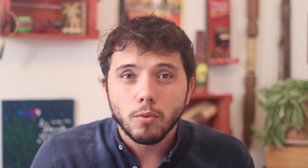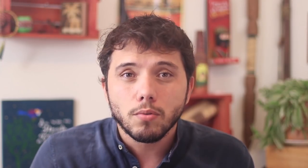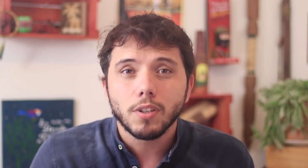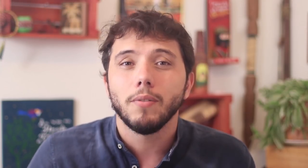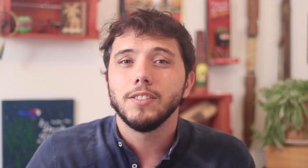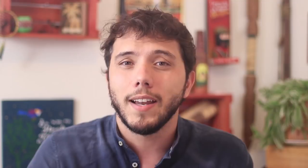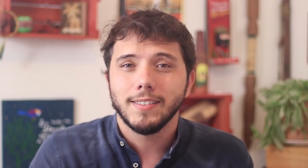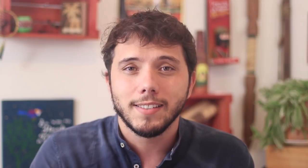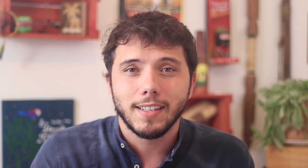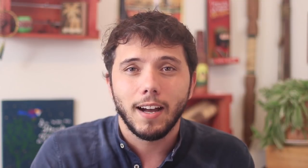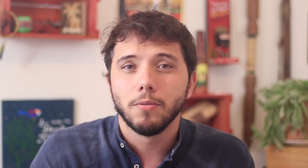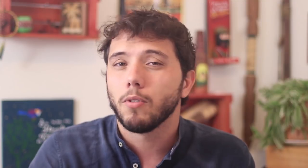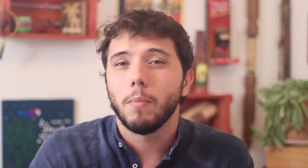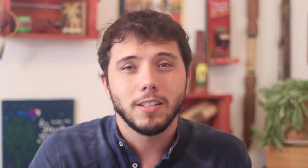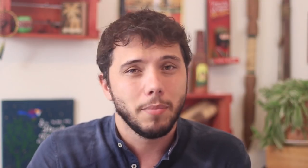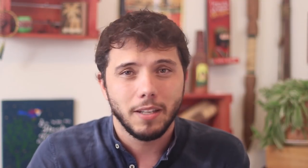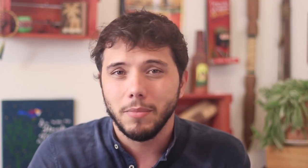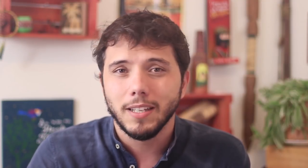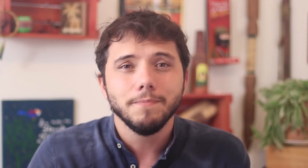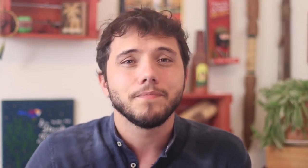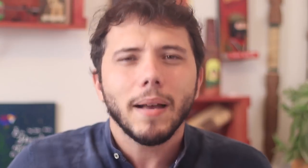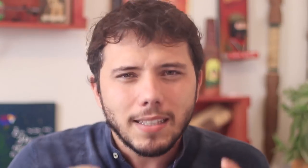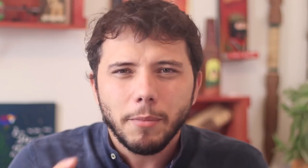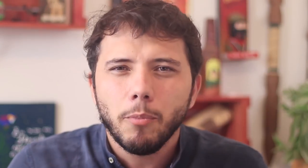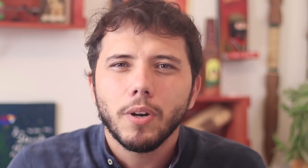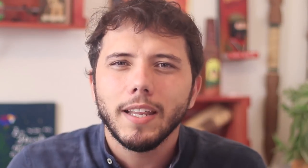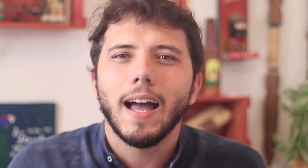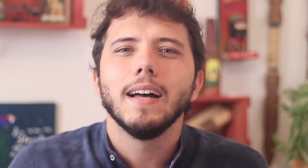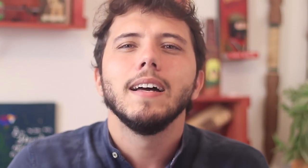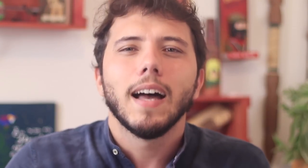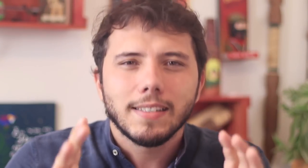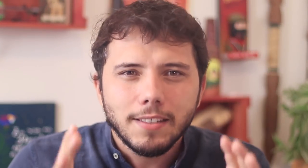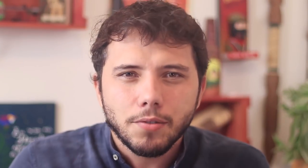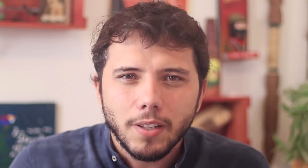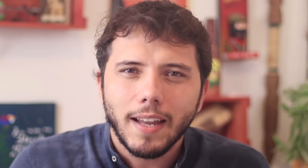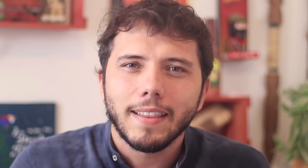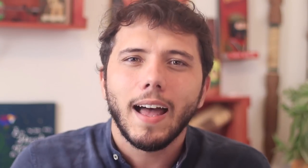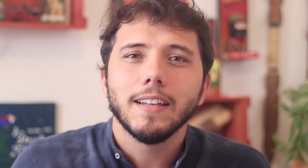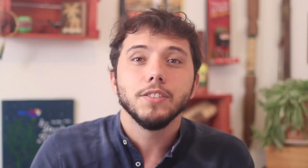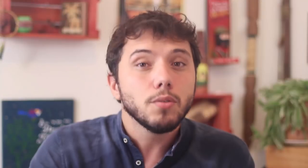that isn't in an essential area in the fight against the pandemic. It is also about creating solidarity networks.